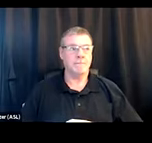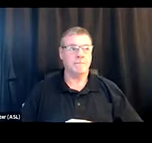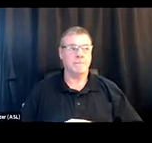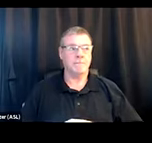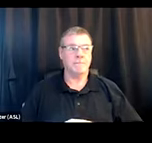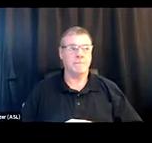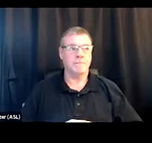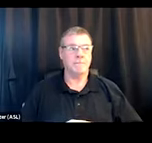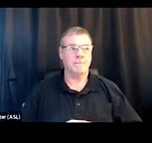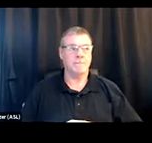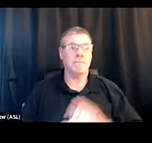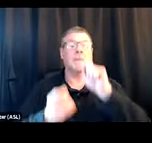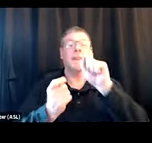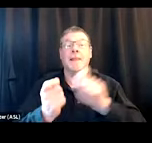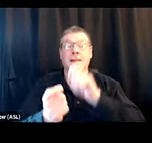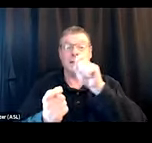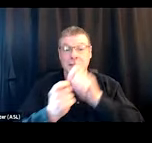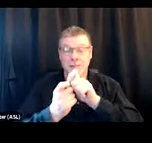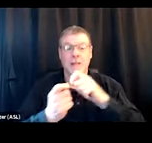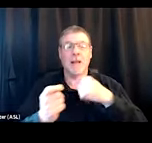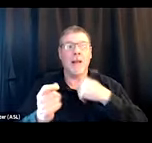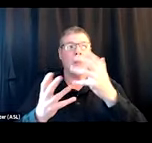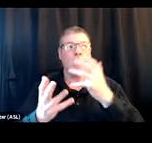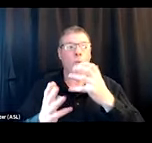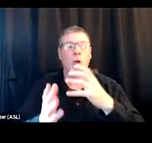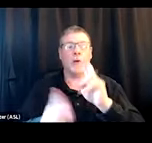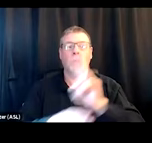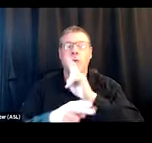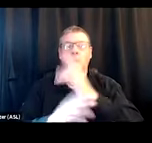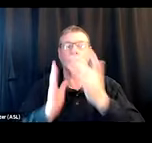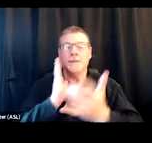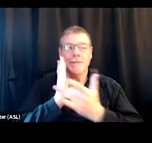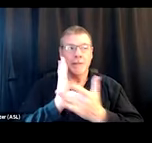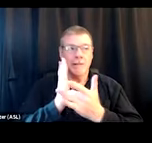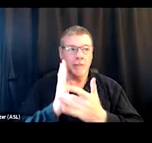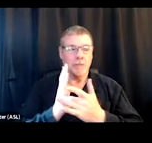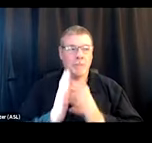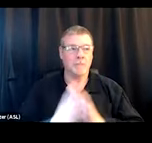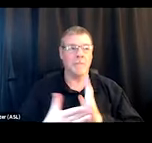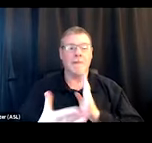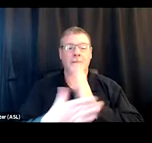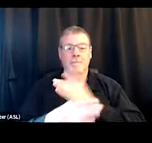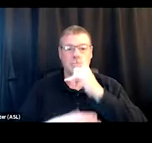I specifically did want to call out some technology-based interventions for overdose prevention